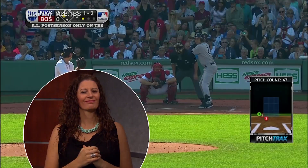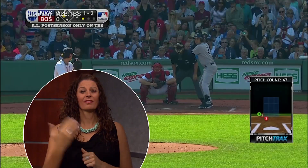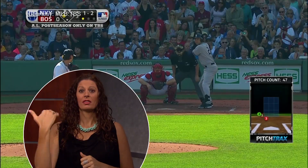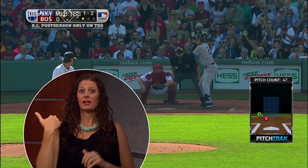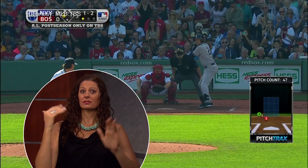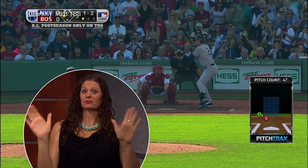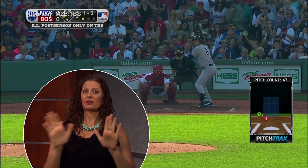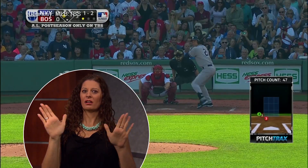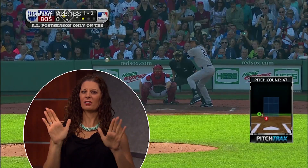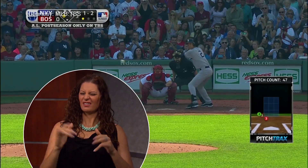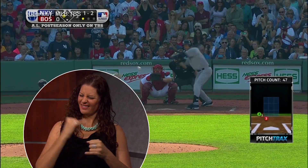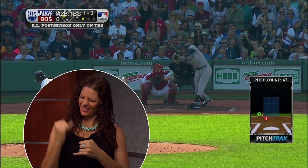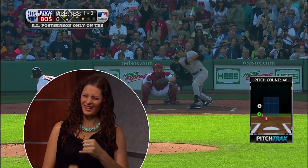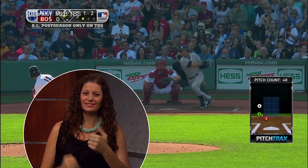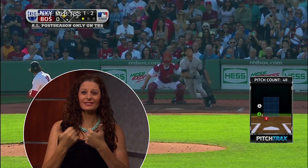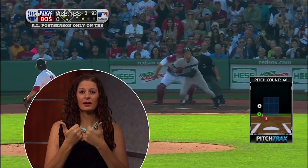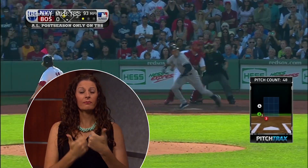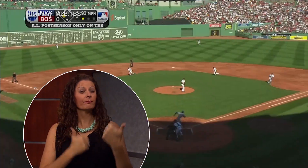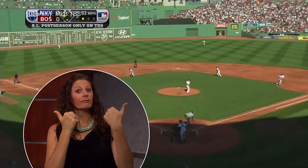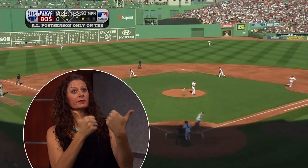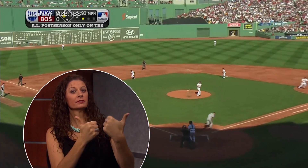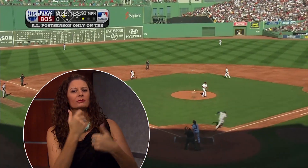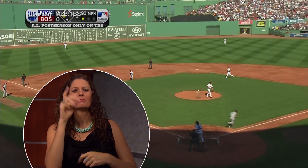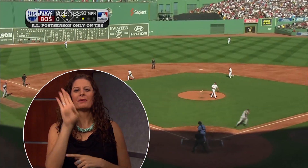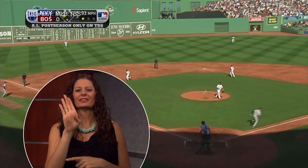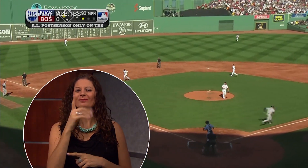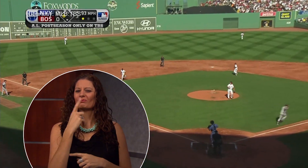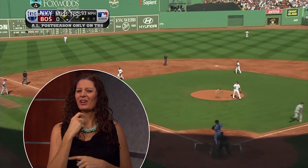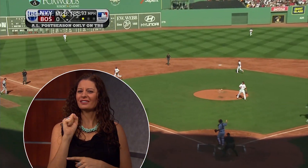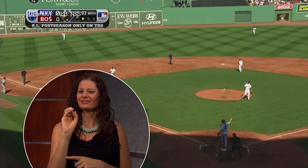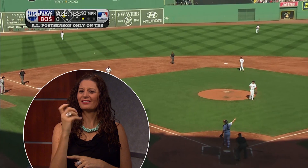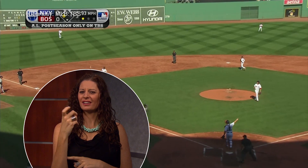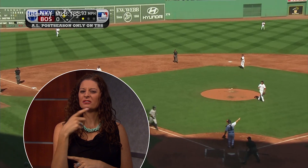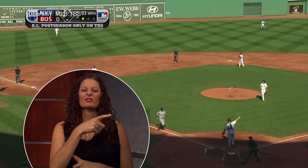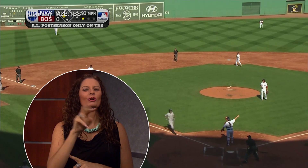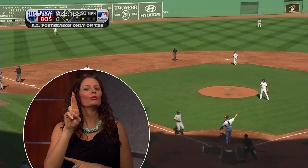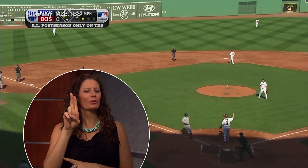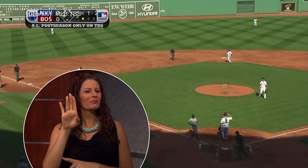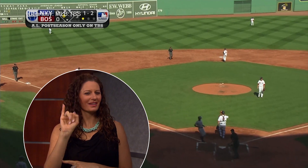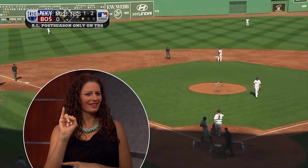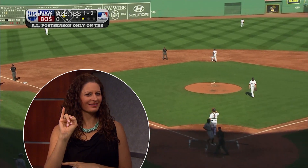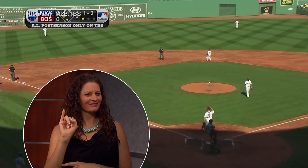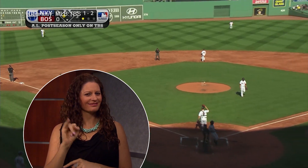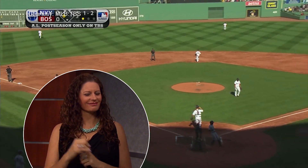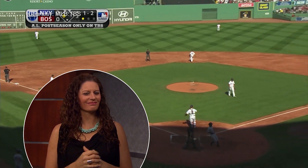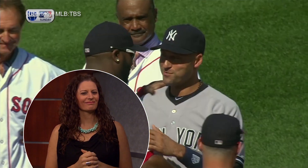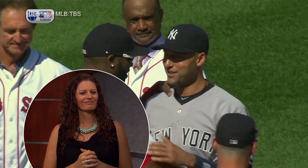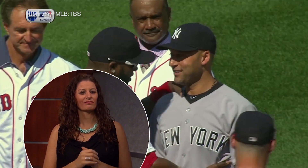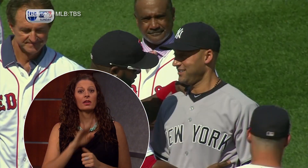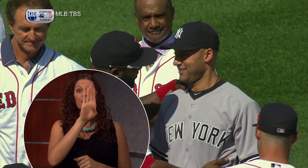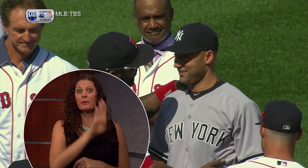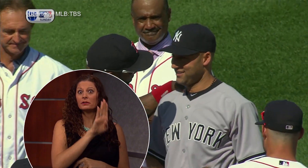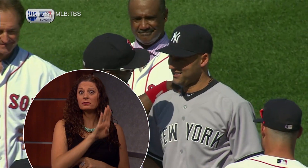the Boston Red Sox last Sunday in his final game. The Red Sox honored Jeter before the